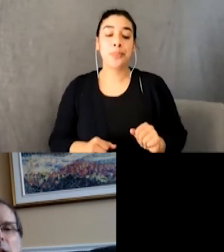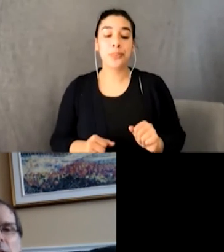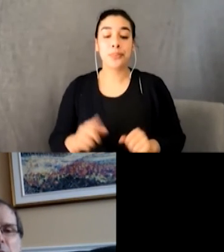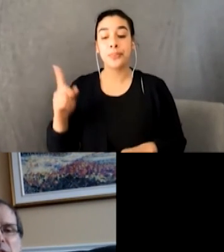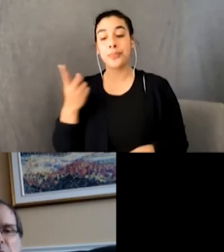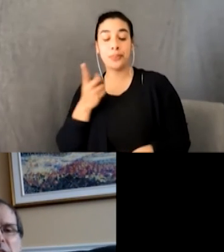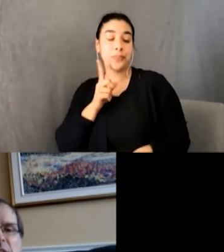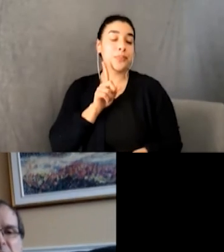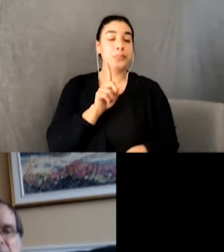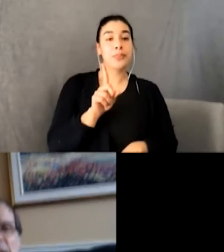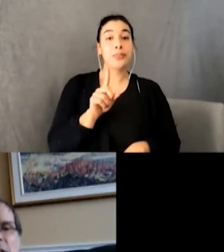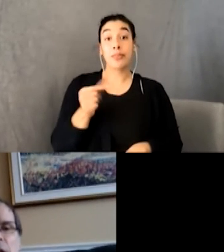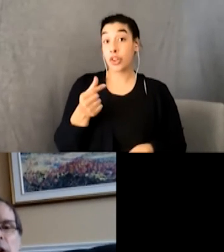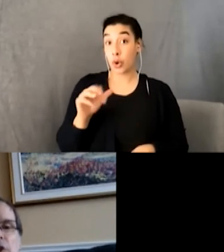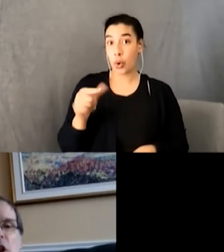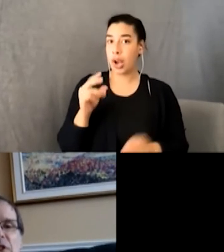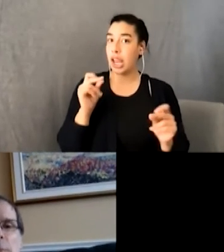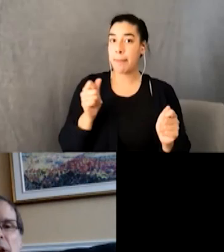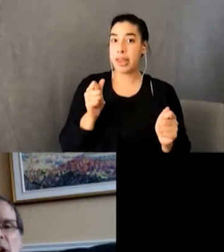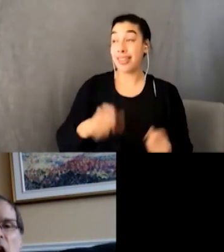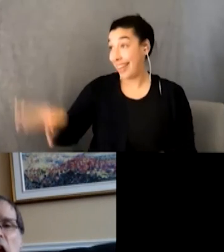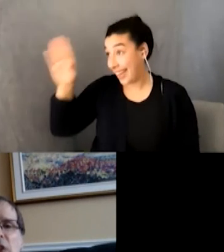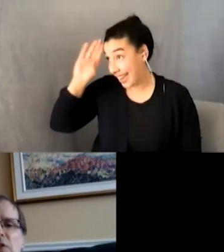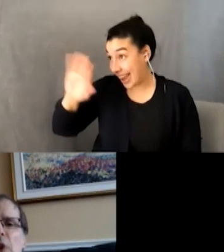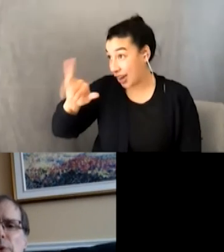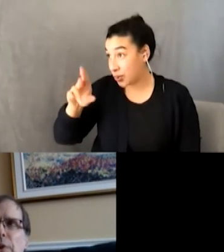“Hey, Julie!” he said. John stopped playing. “’Ey, you know the rules,